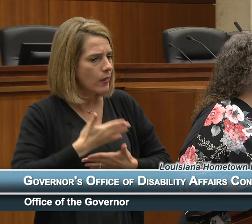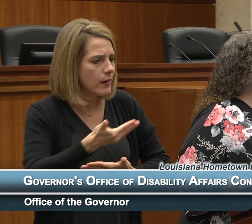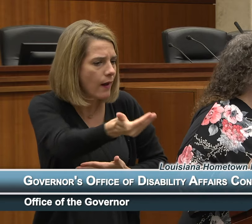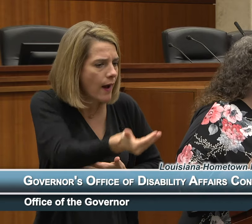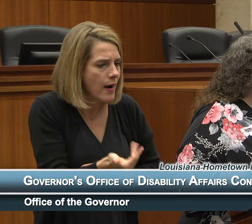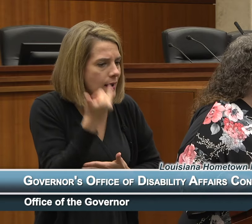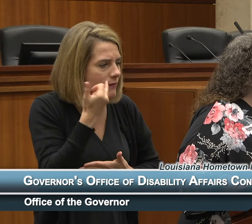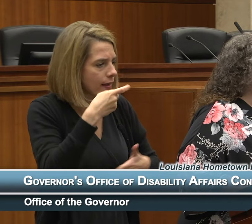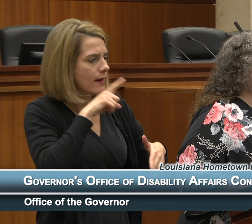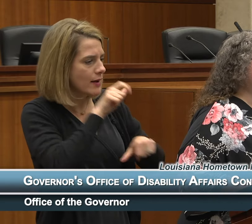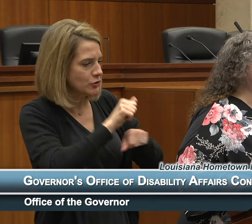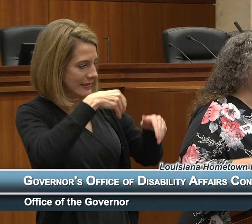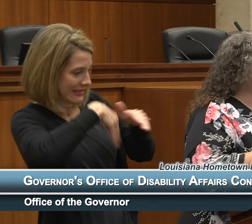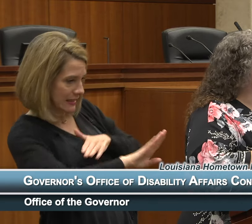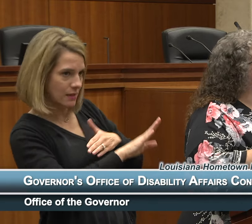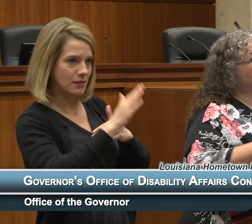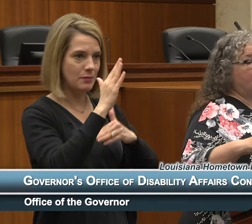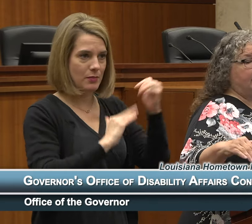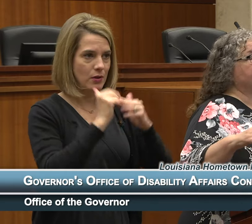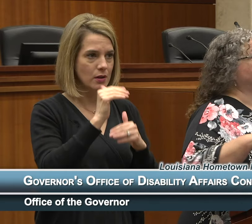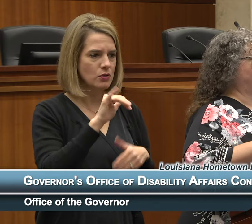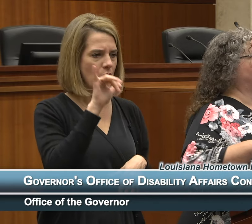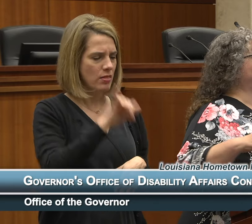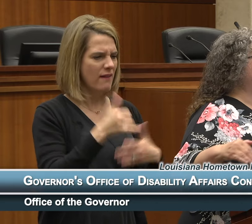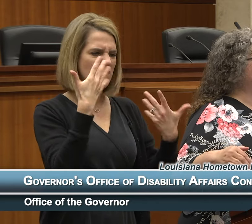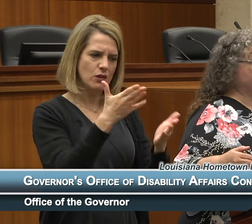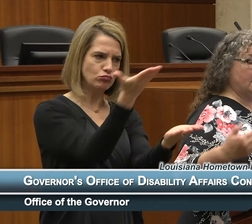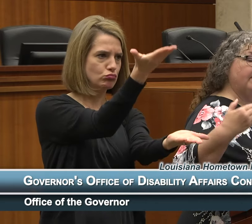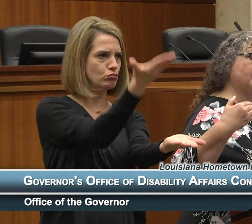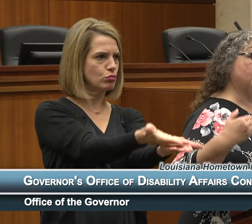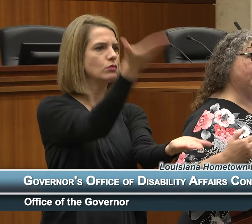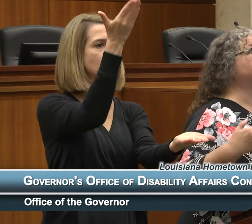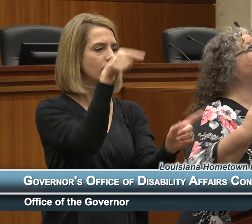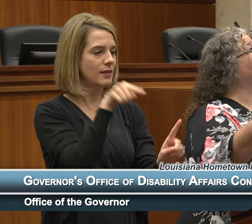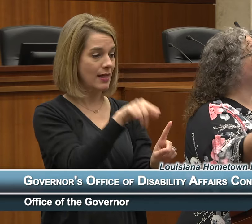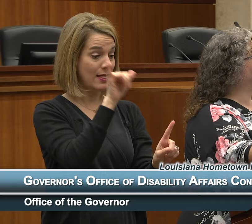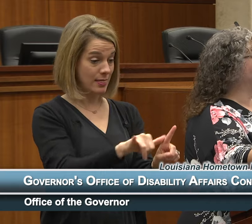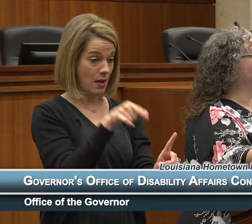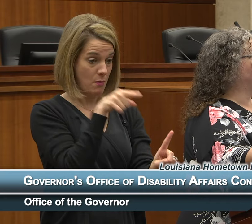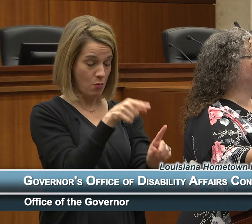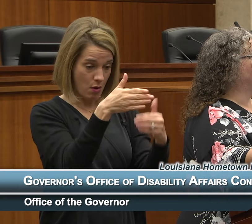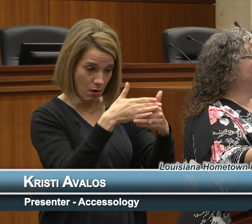Okay and so it drew a line in the sand and it said from this point forward